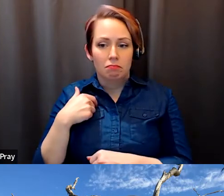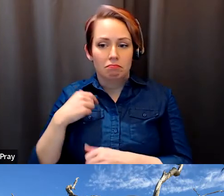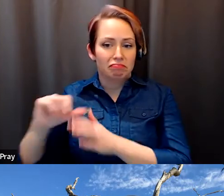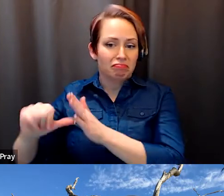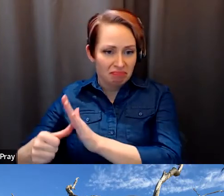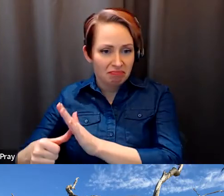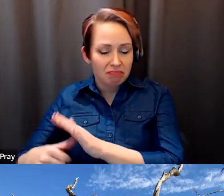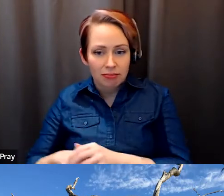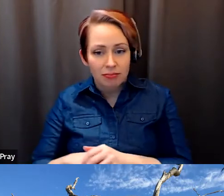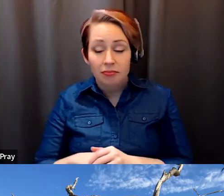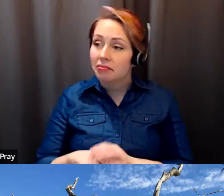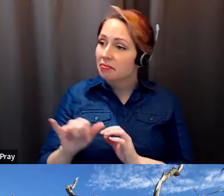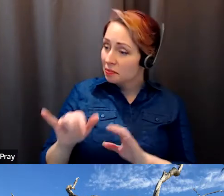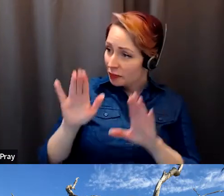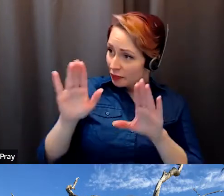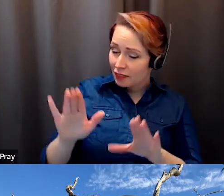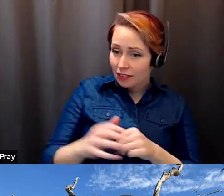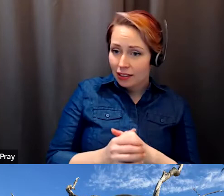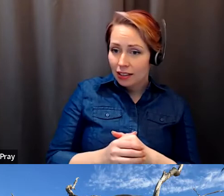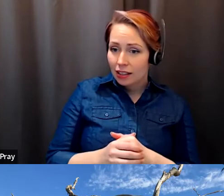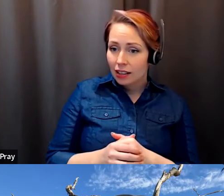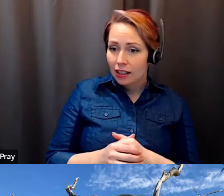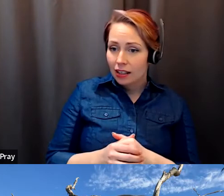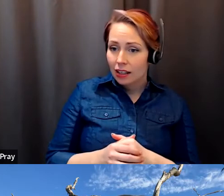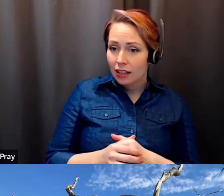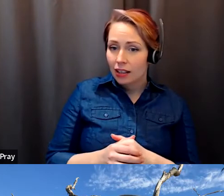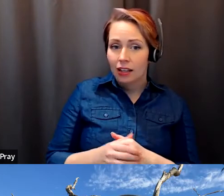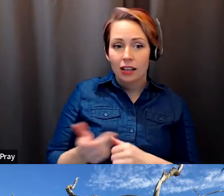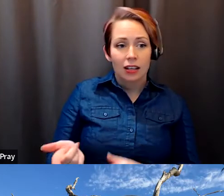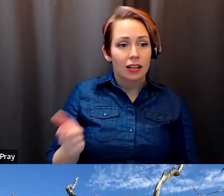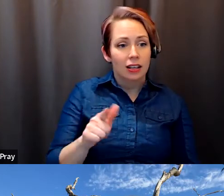Paul Gellert: Great okay i'm going to turn to sheldon and then. Paul Gellert: come back to.